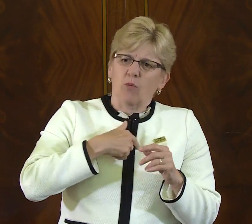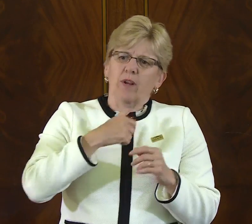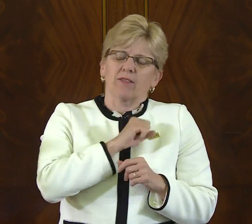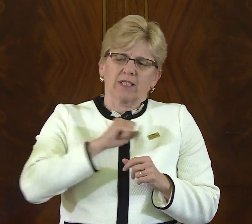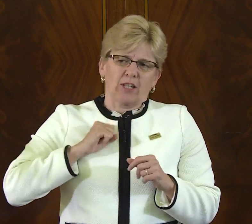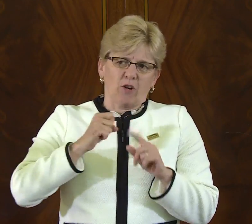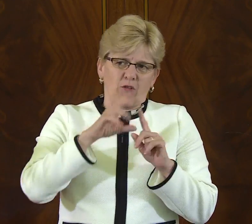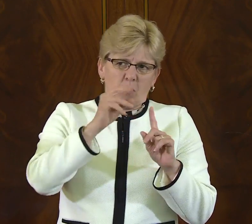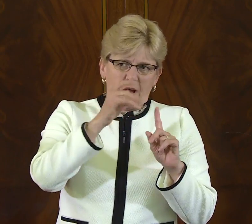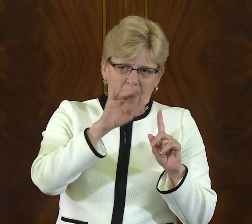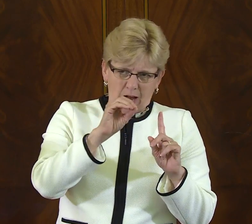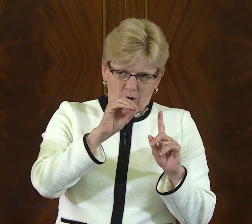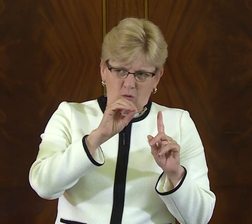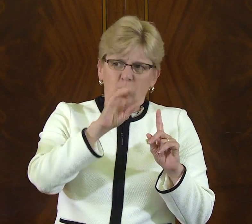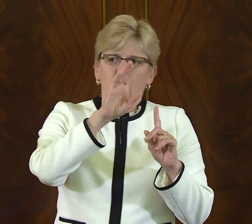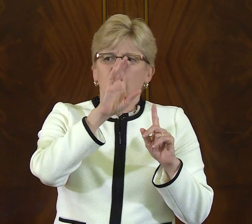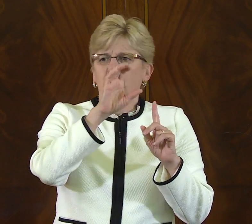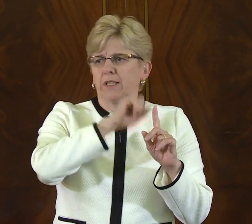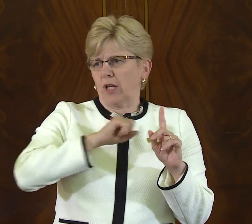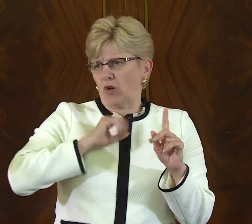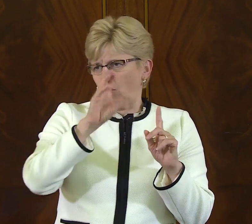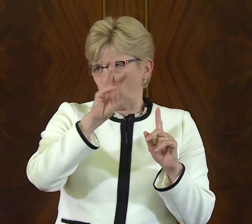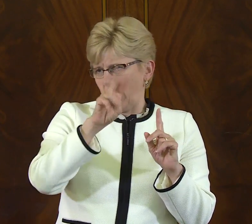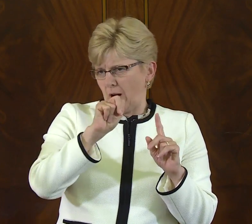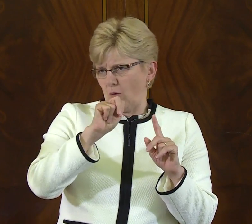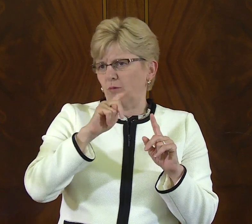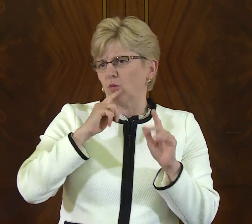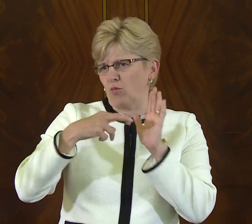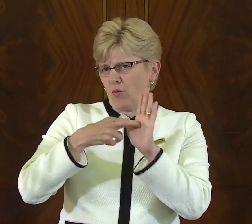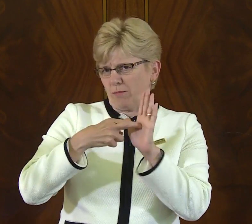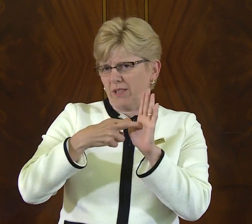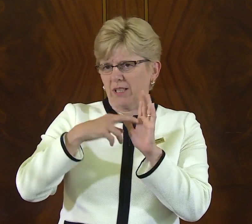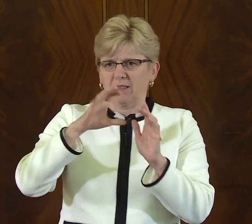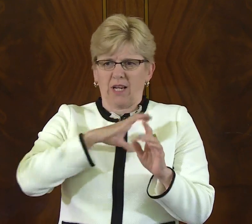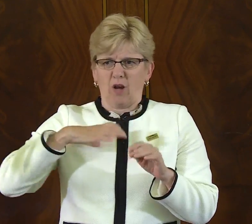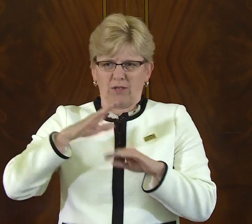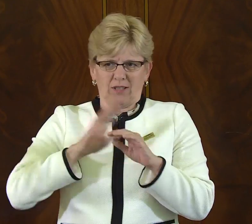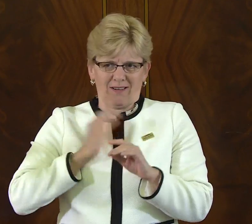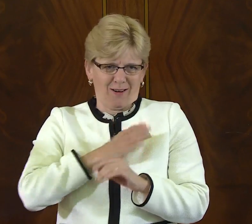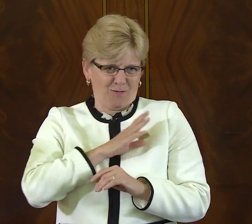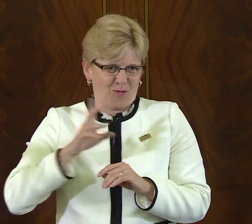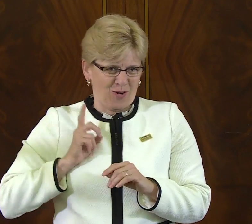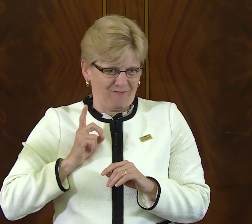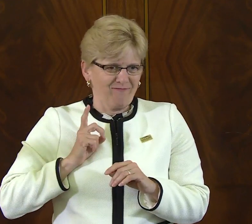On the Senate side, we have a Senator from Ohio, which is Senator Brown, representing